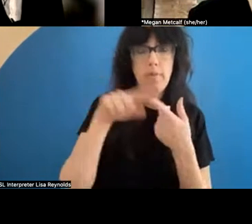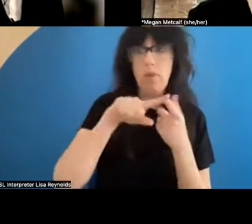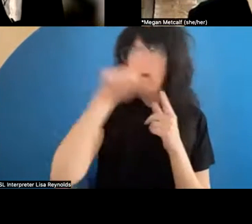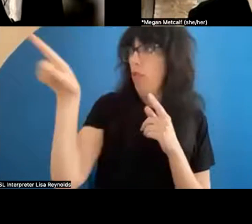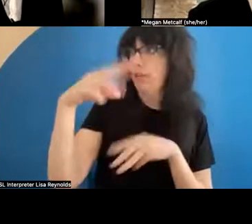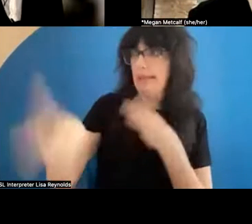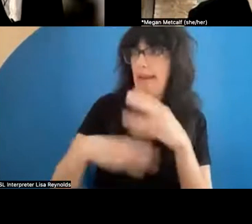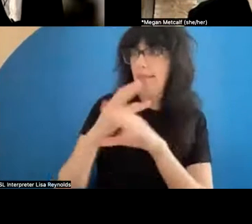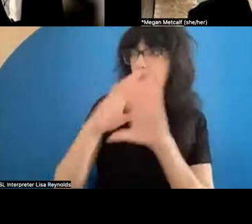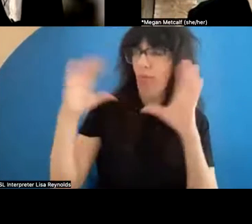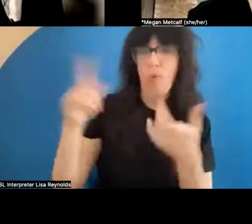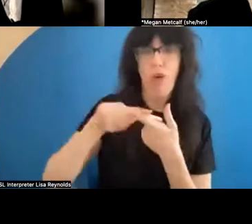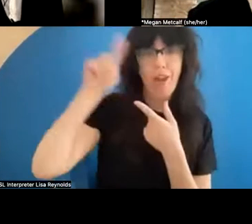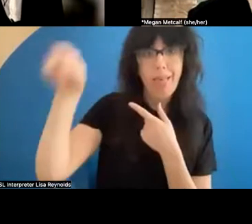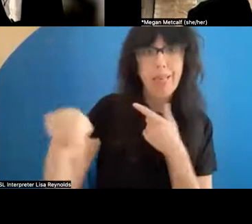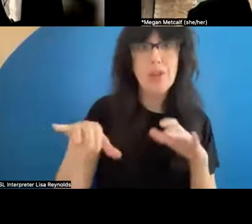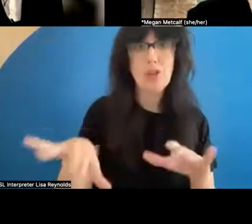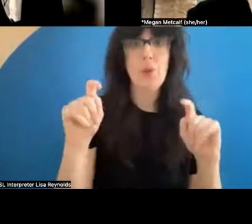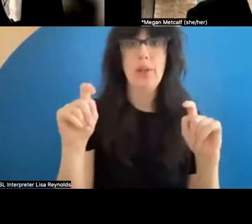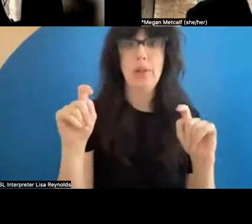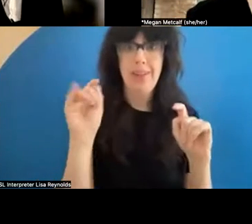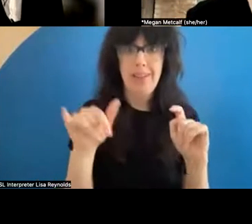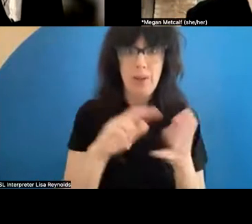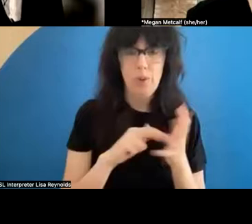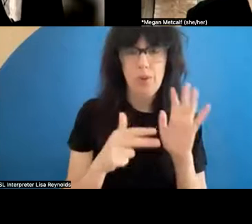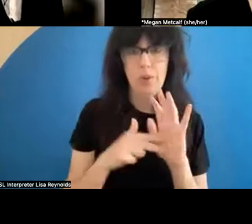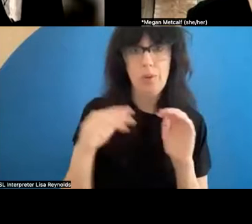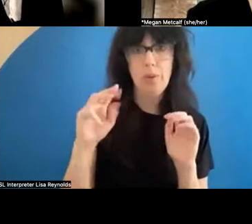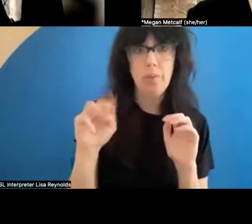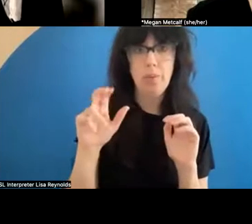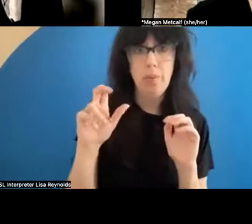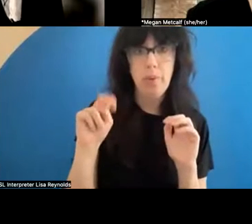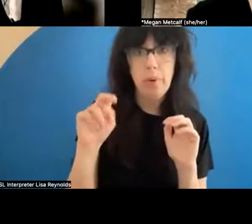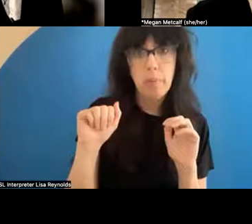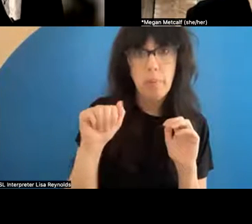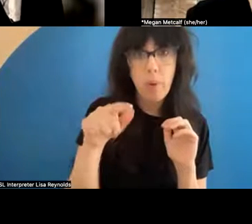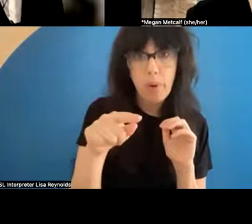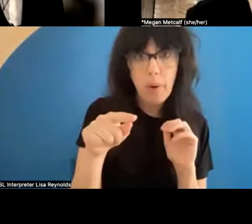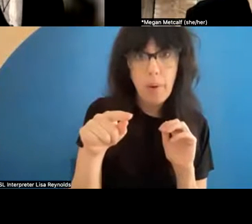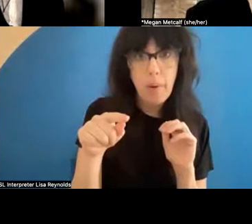, Muna, about something of that nature as far as the composer is concerned? >> Muna Tseng: And they may be